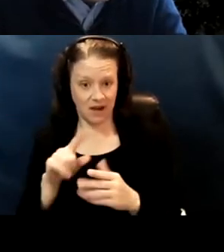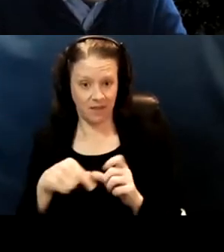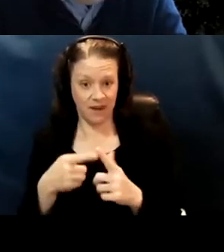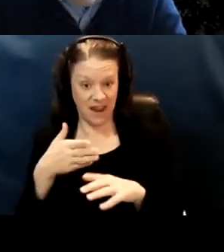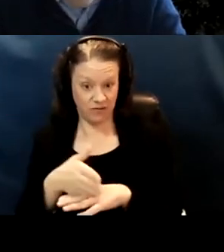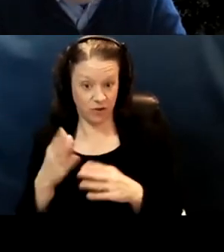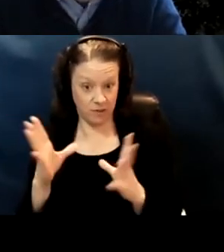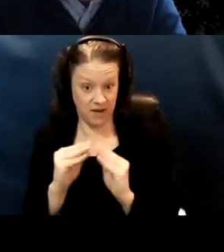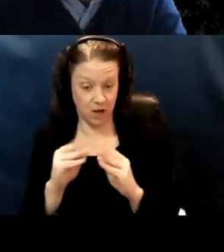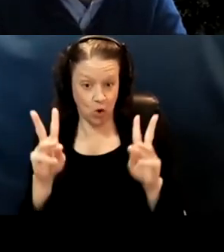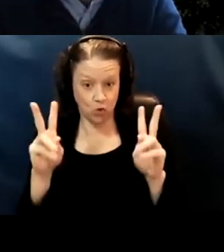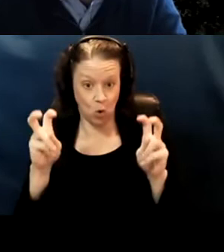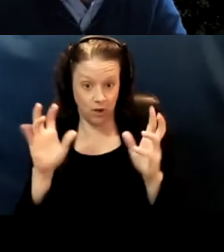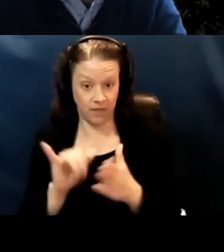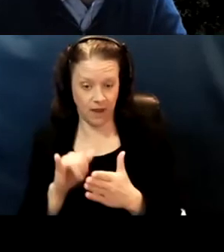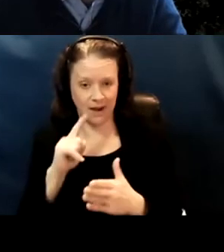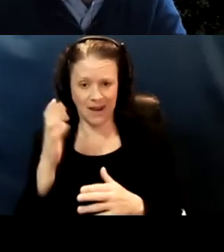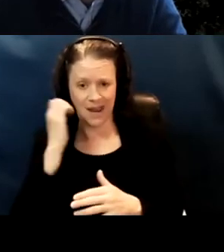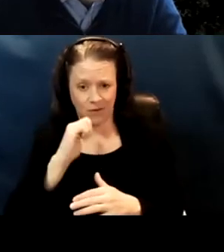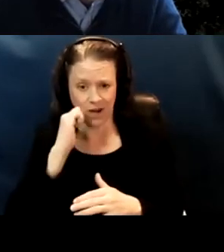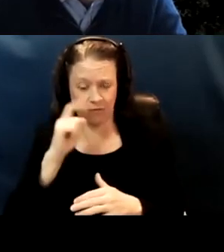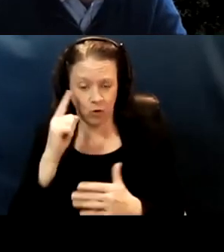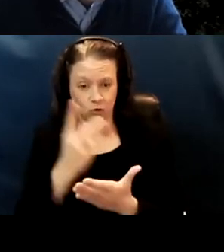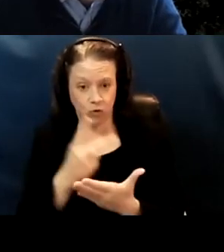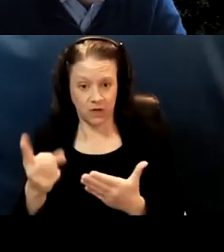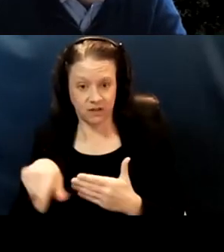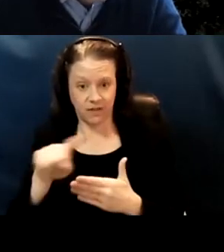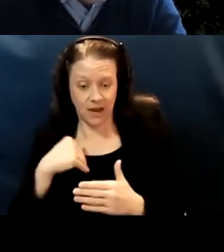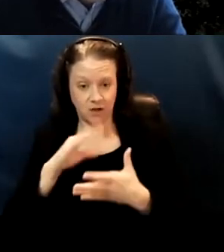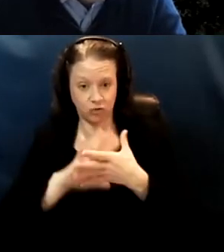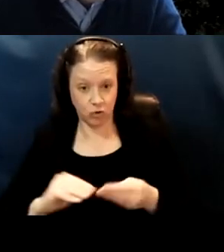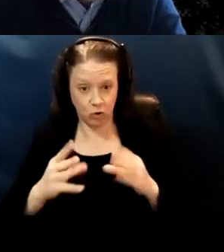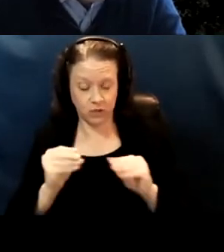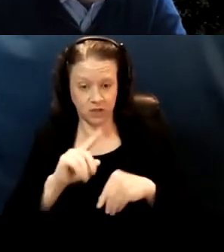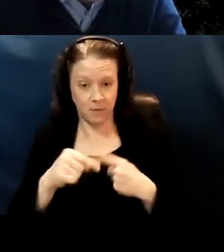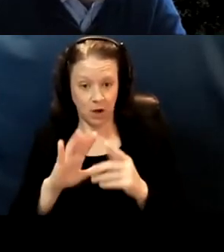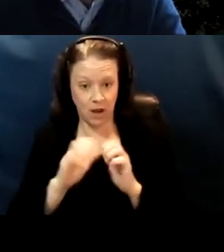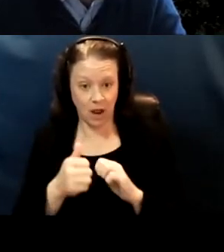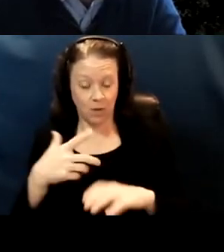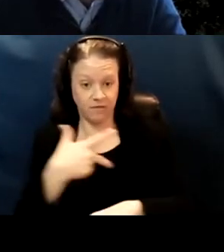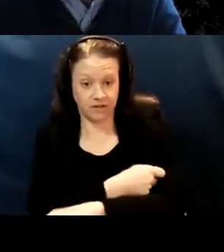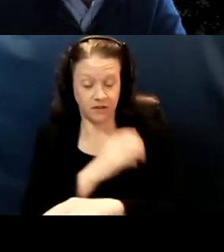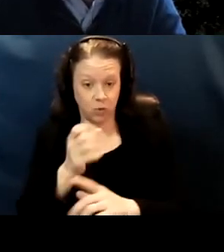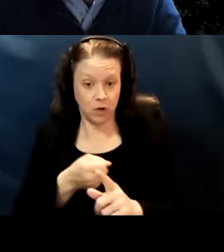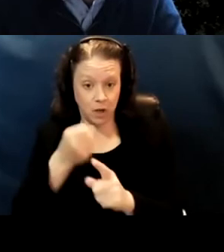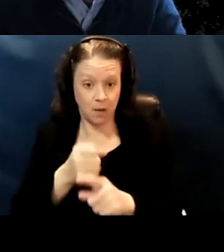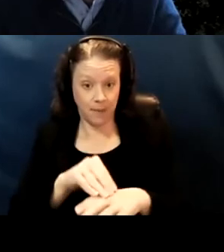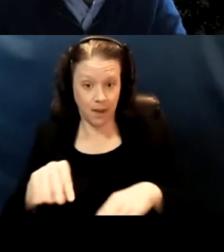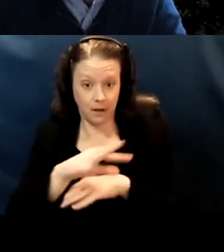And then every day for like two weeks, they had stories about how the vaccines were gonna impact people with disabilities.